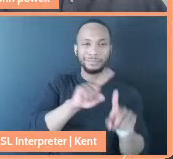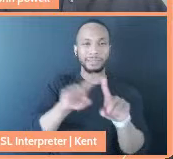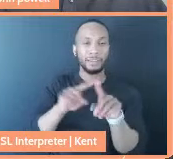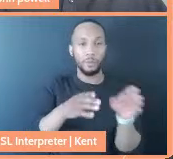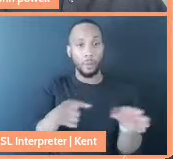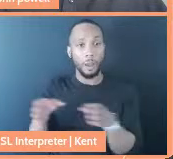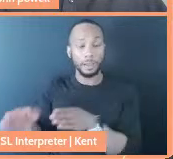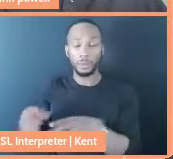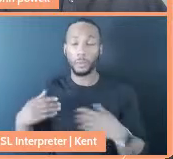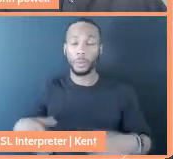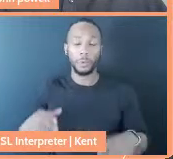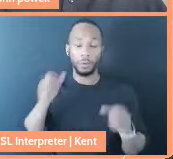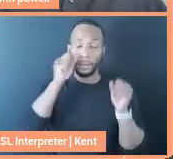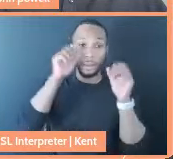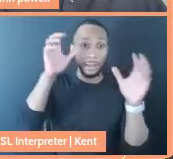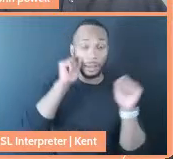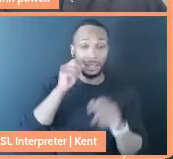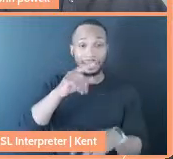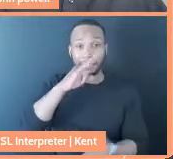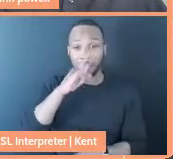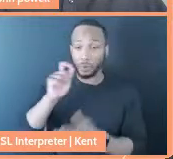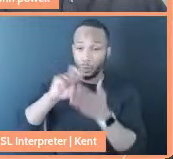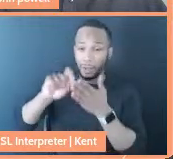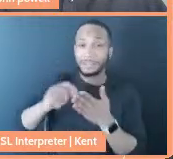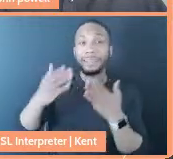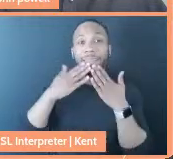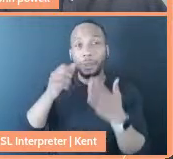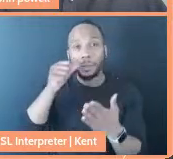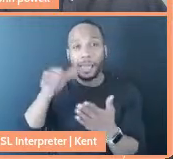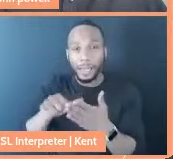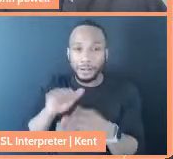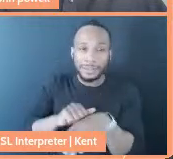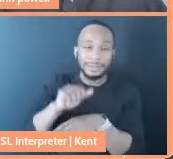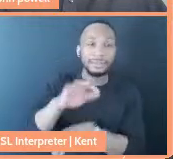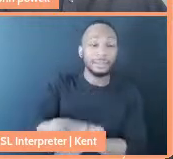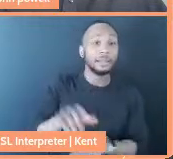We had kids write us thank you letters. We encouraged if I couldn't put your kids to work.